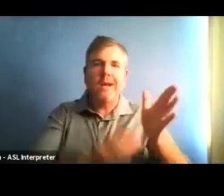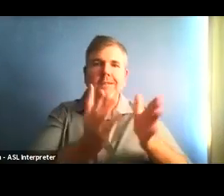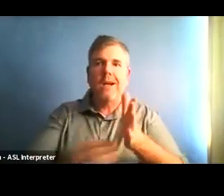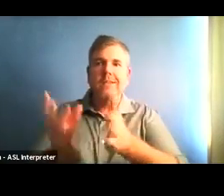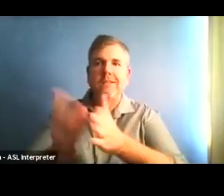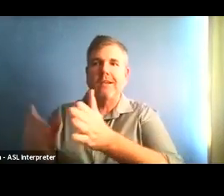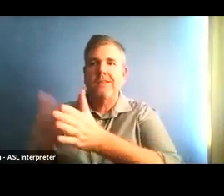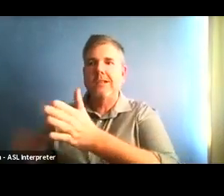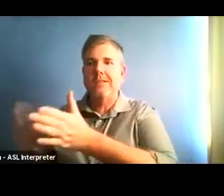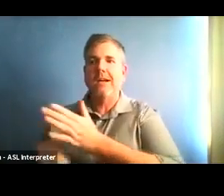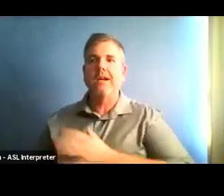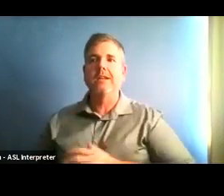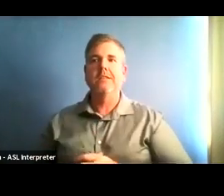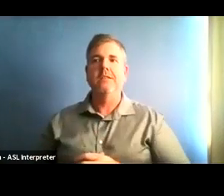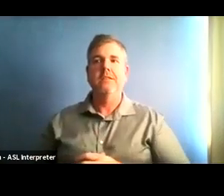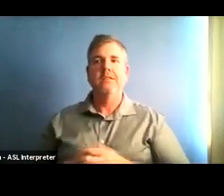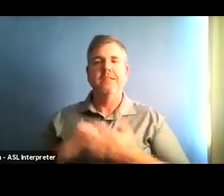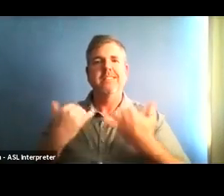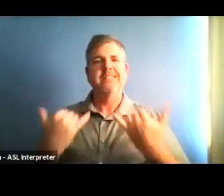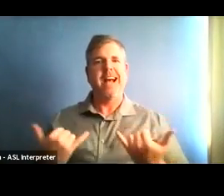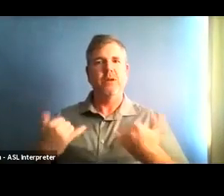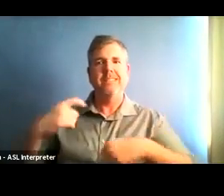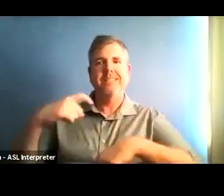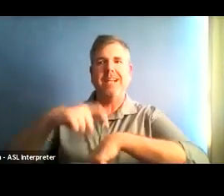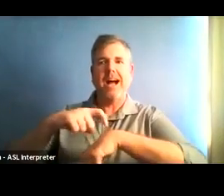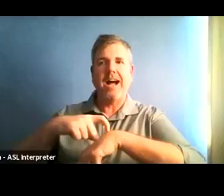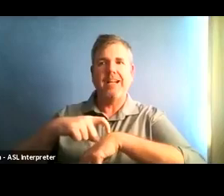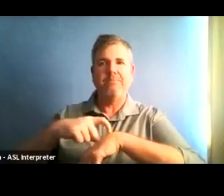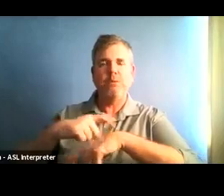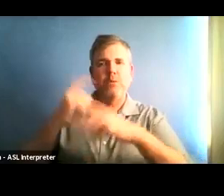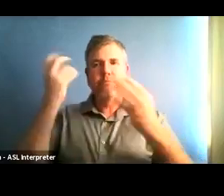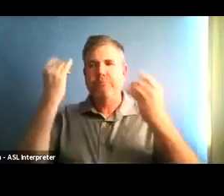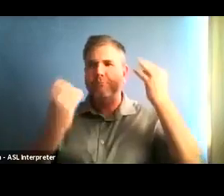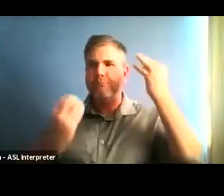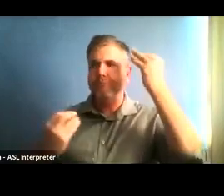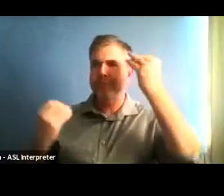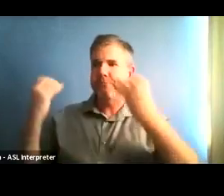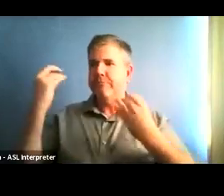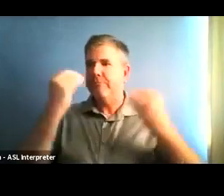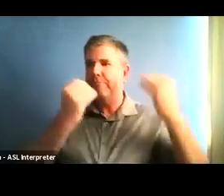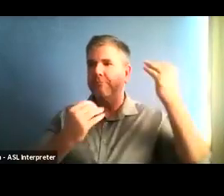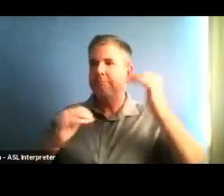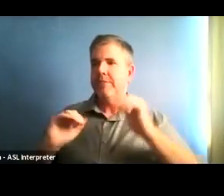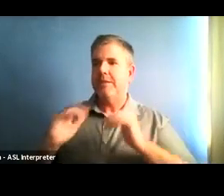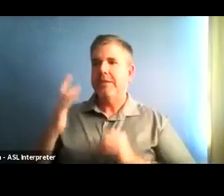sheltering in place is because this number is heartbreaking and we don't want to see it get any higher.